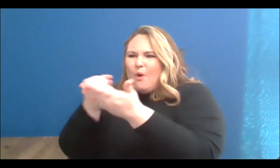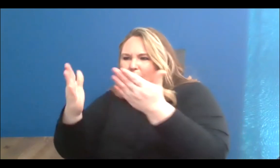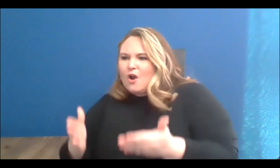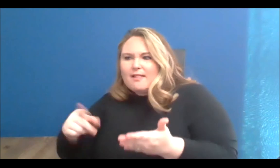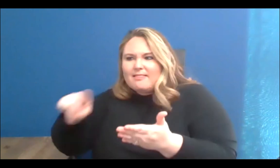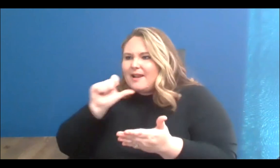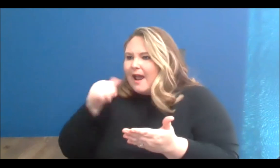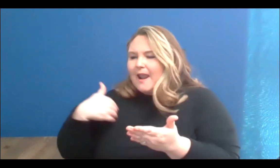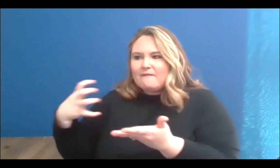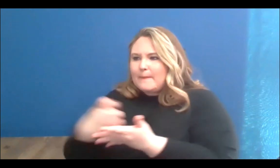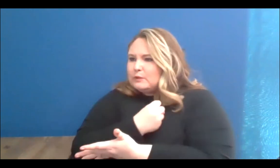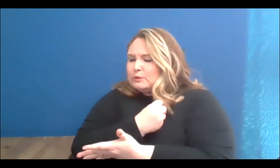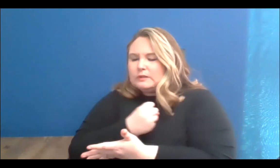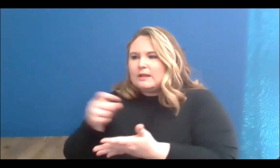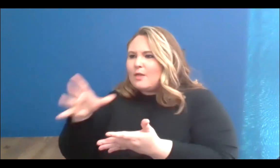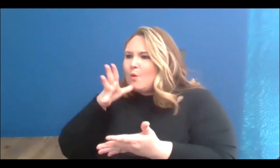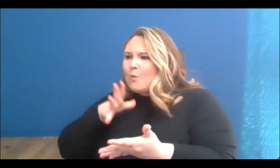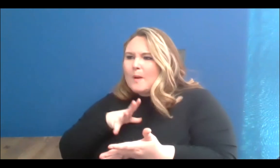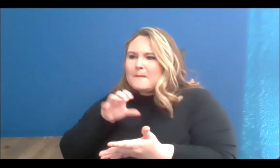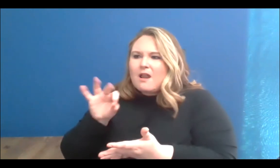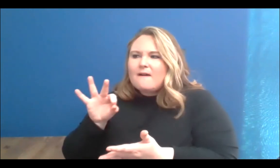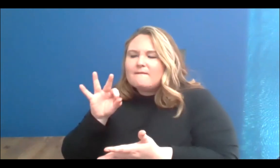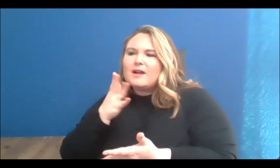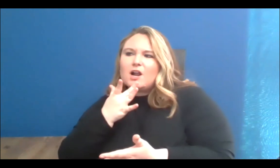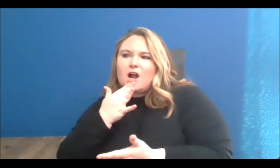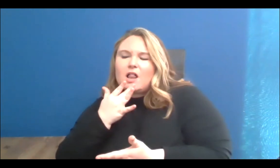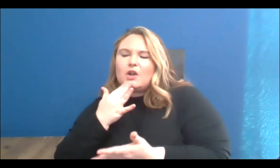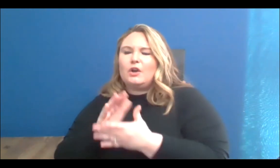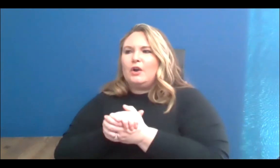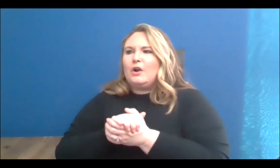colour, were women-identifying, were racialized, and basically provide spaces